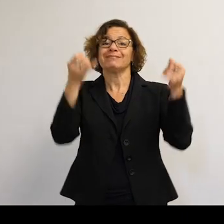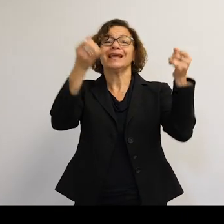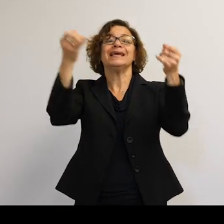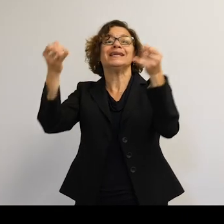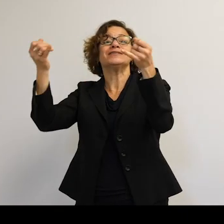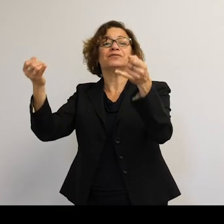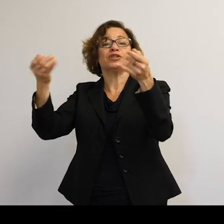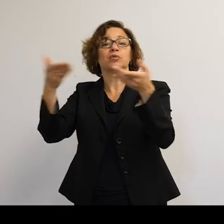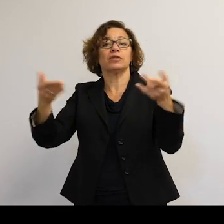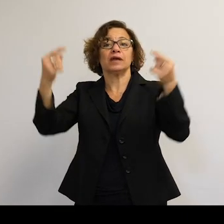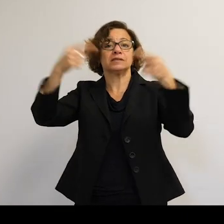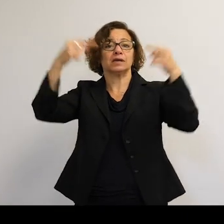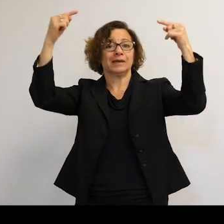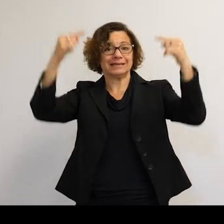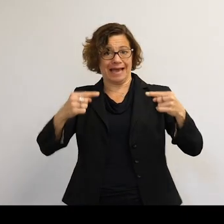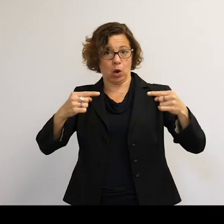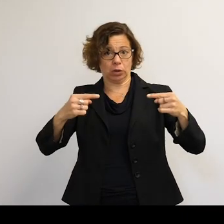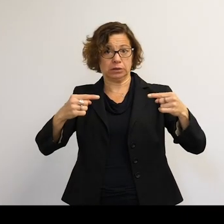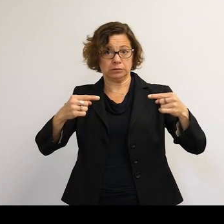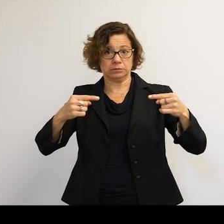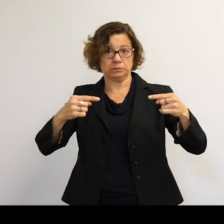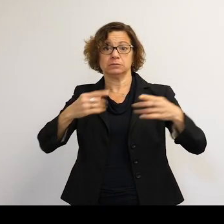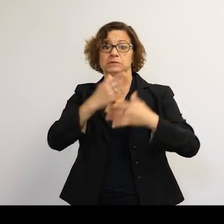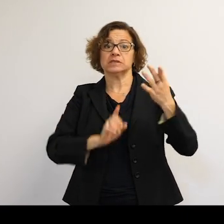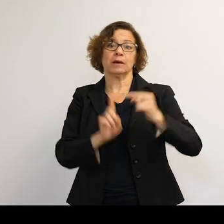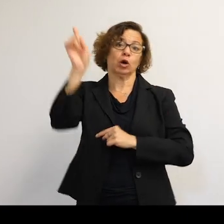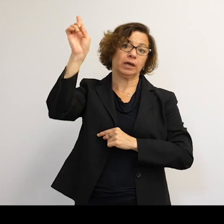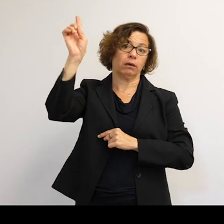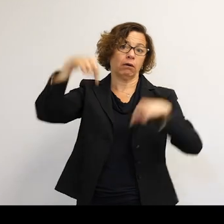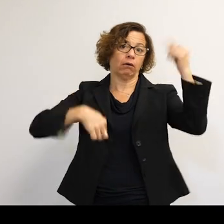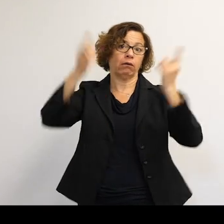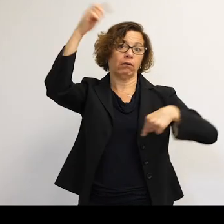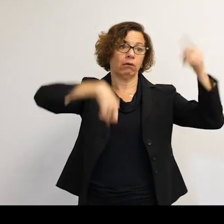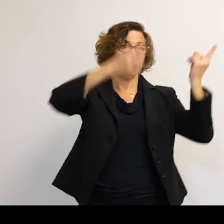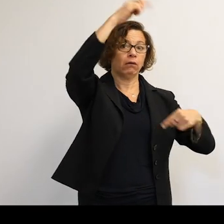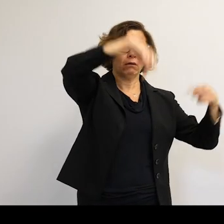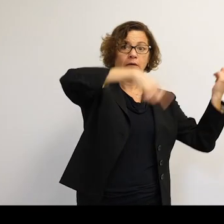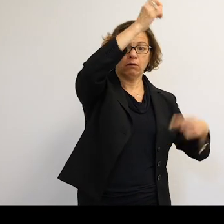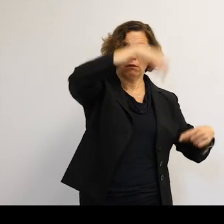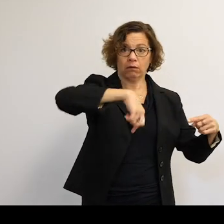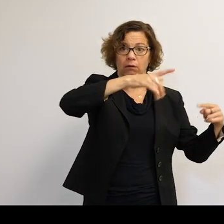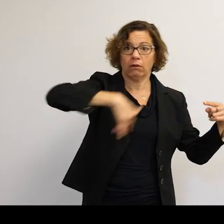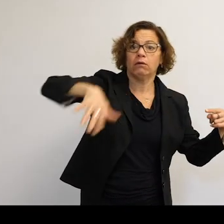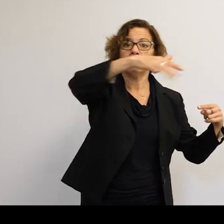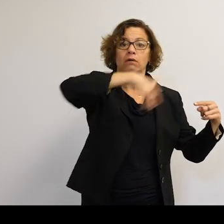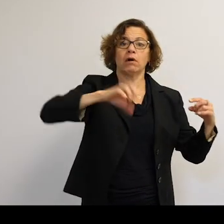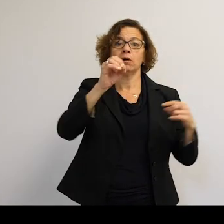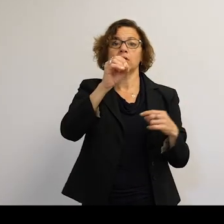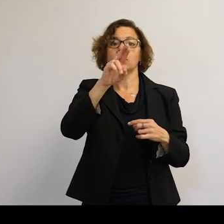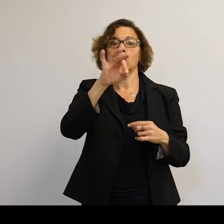Some of them coming down, some of them going up. The orbit spread out enough that now there's